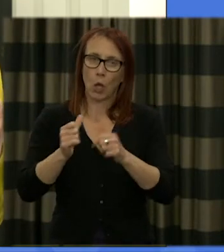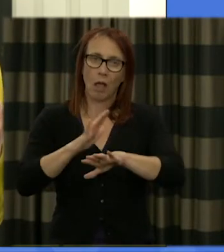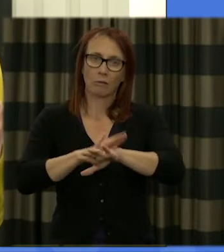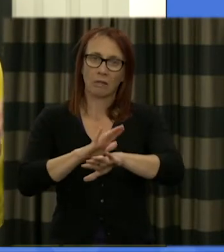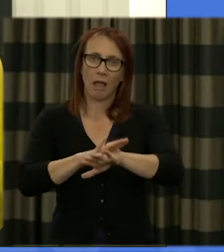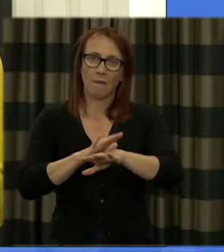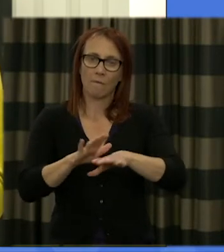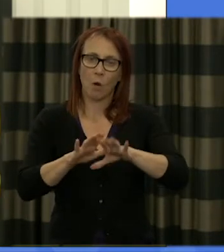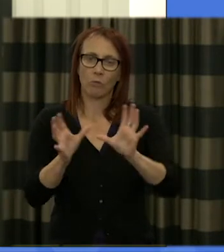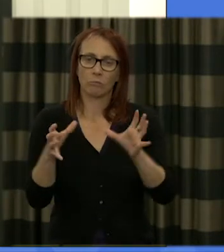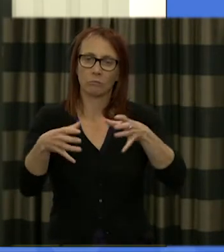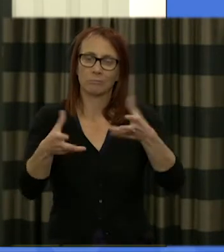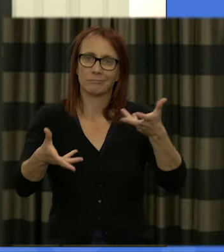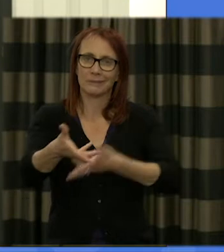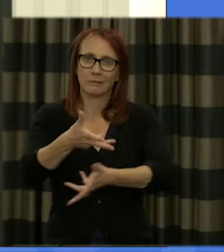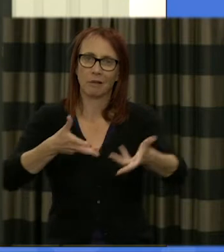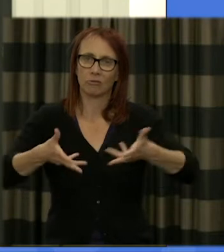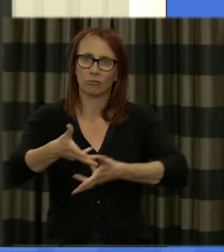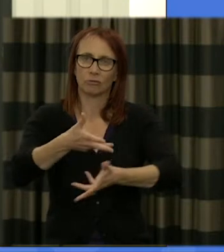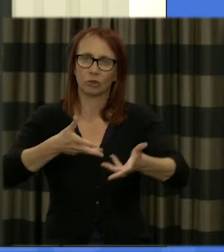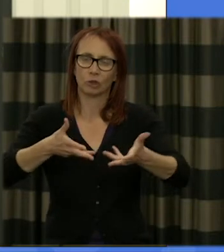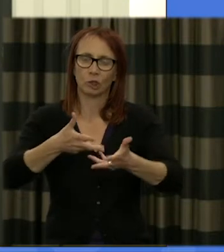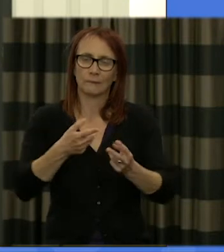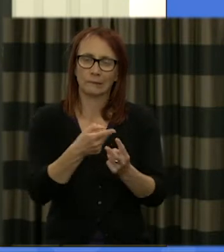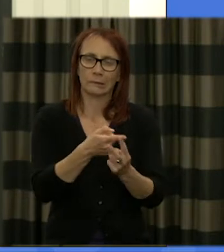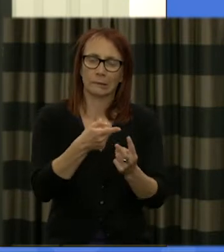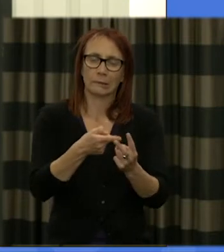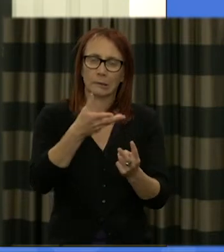discussions to consider what we've heard from both the academics and the